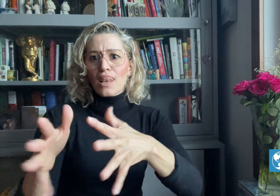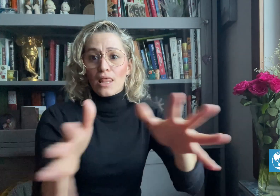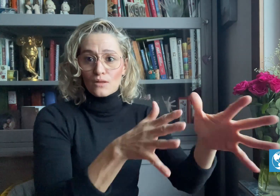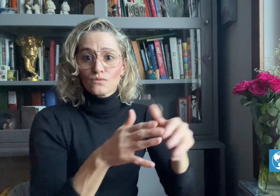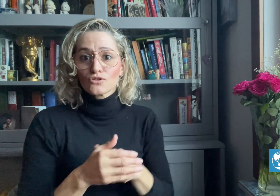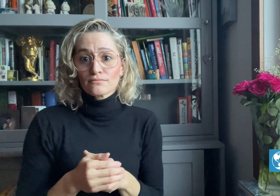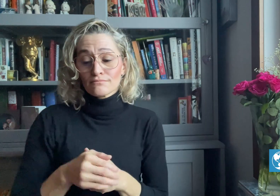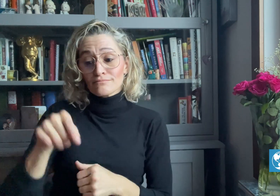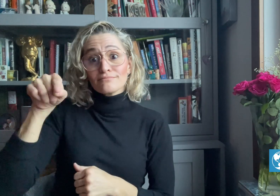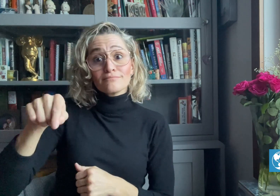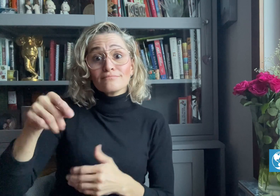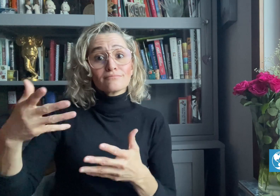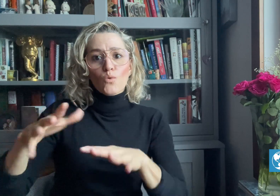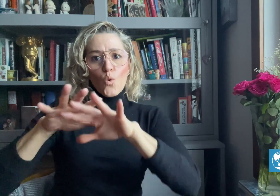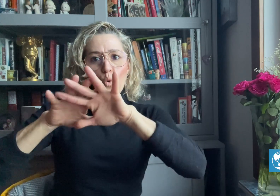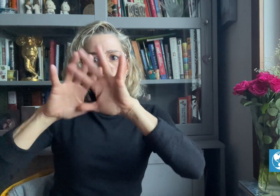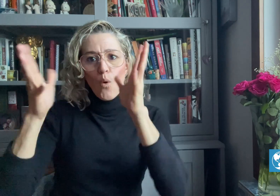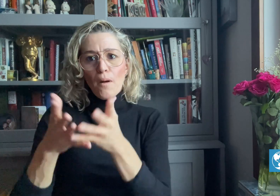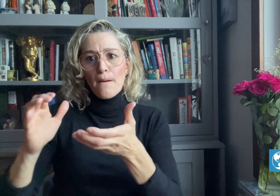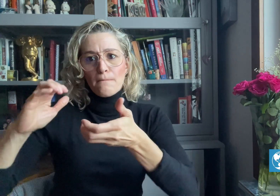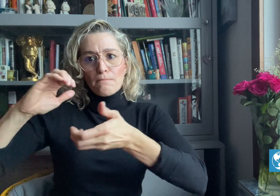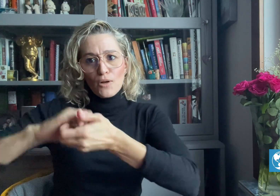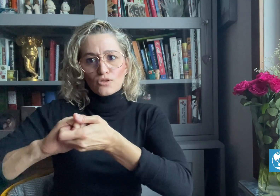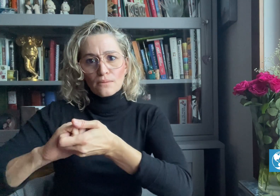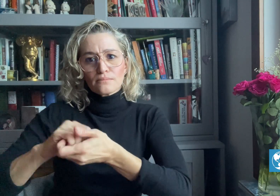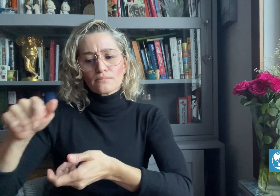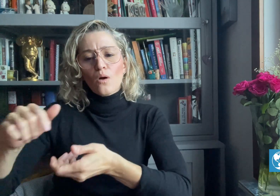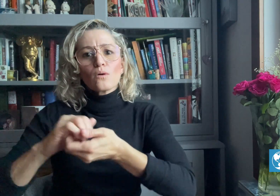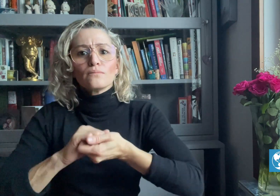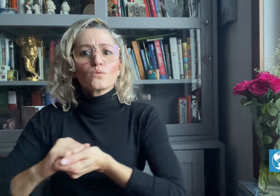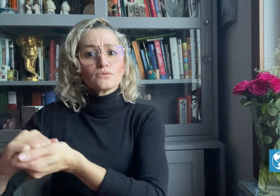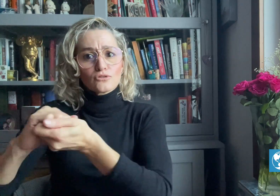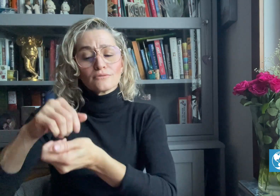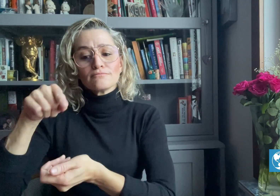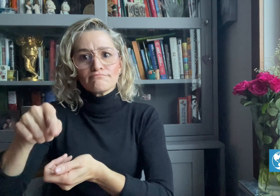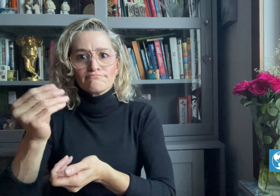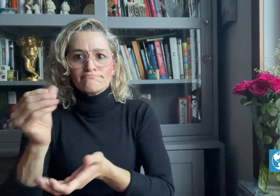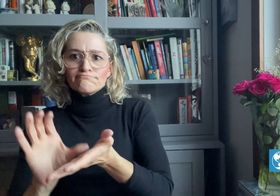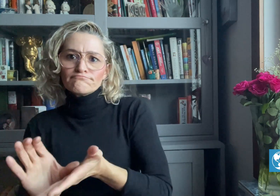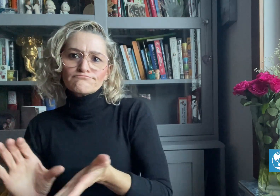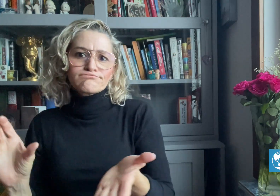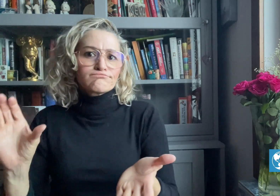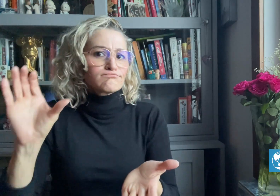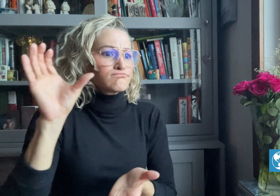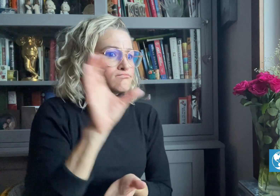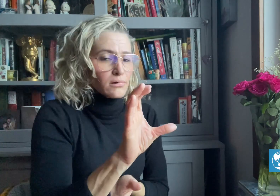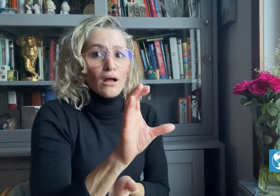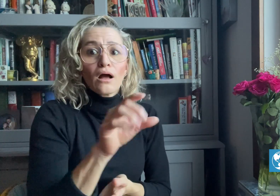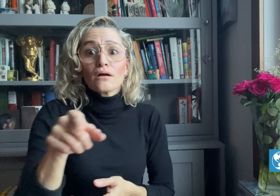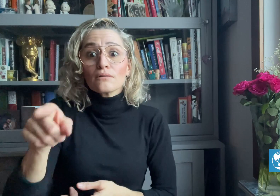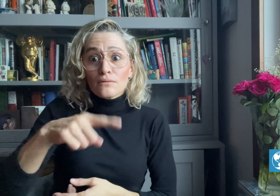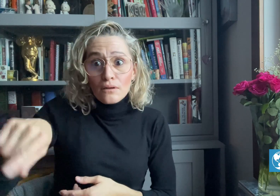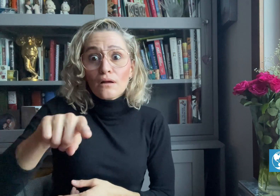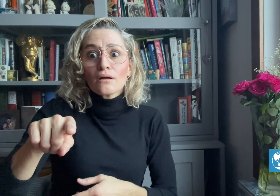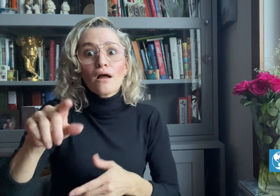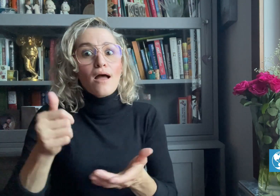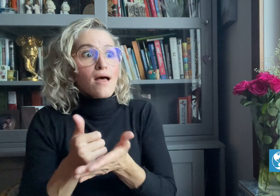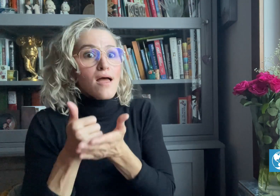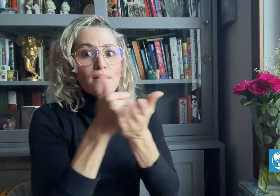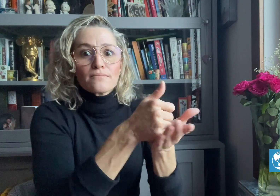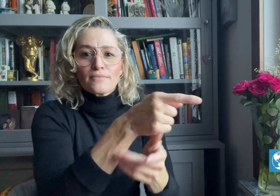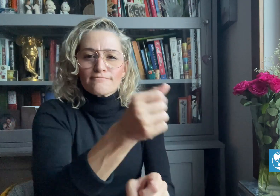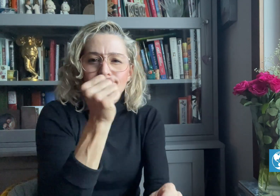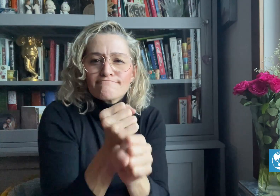to create a series of 150 video lessons to cover math and other